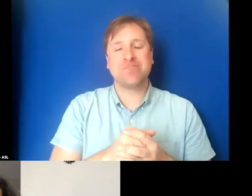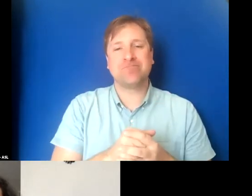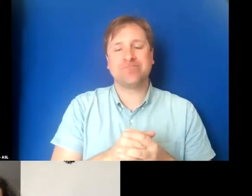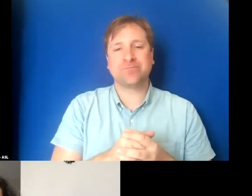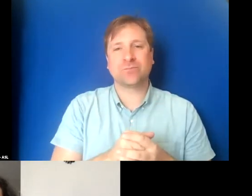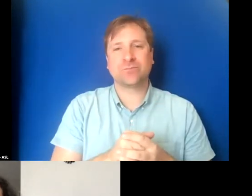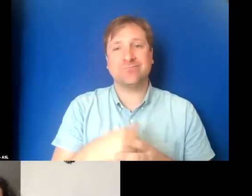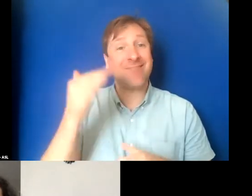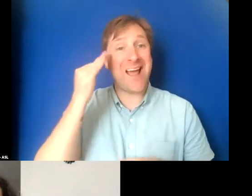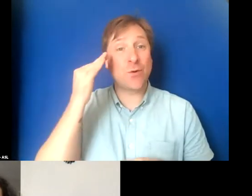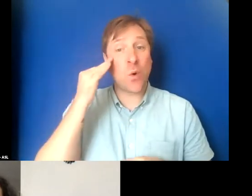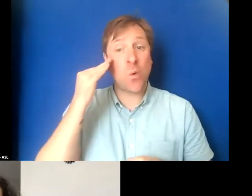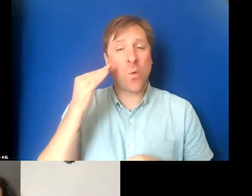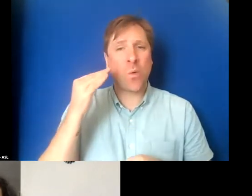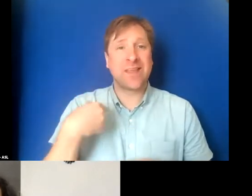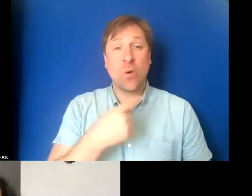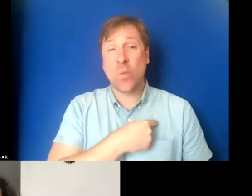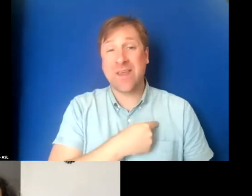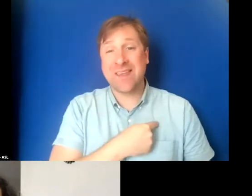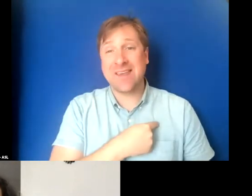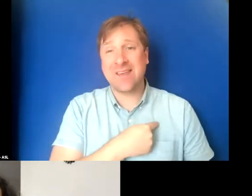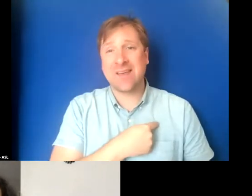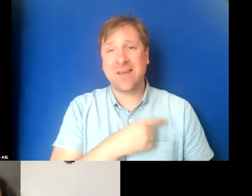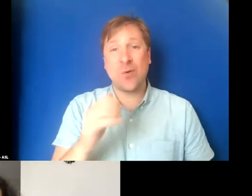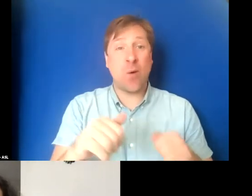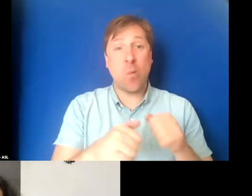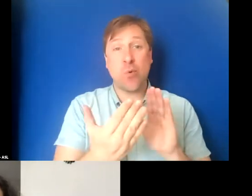I know that we are approaching our first